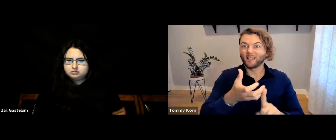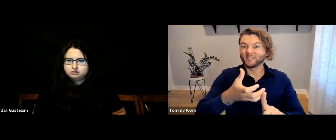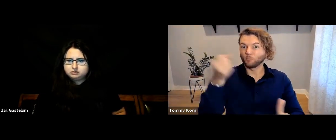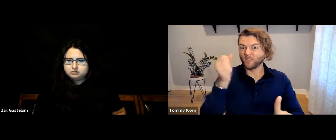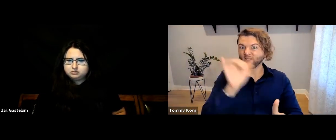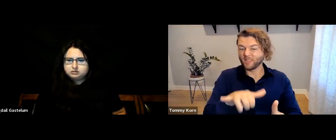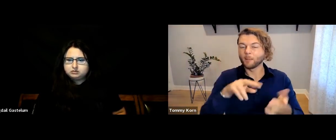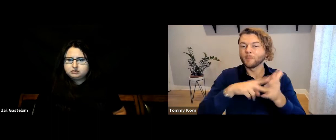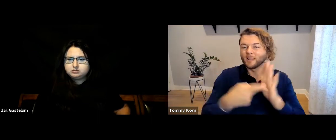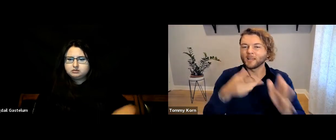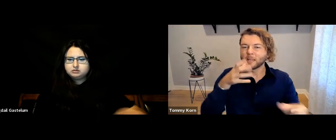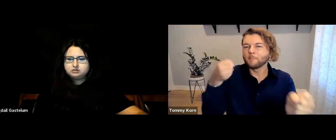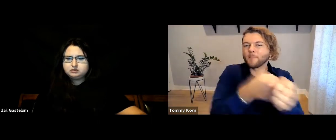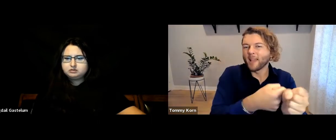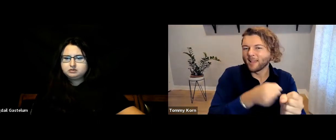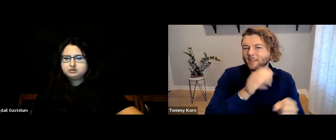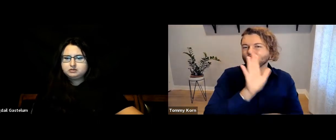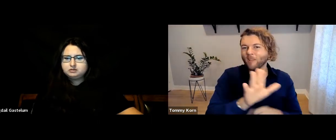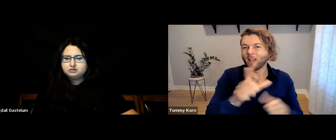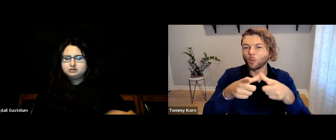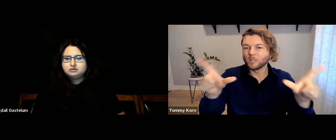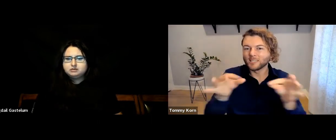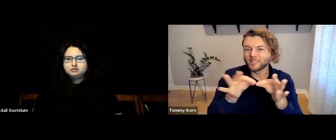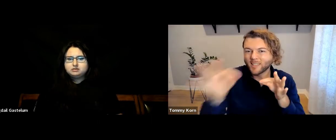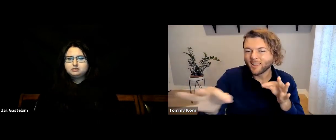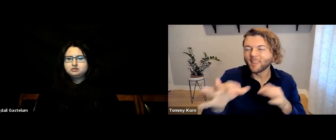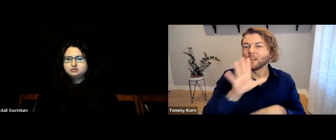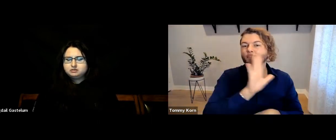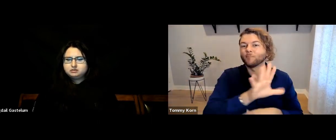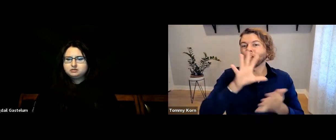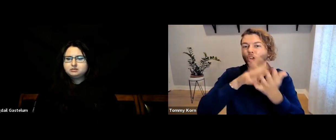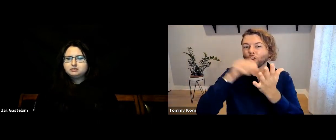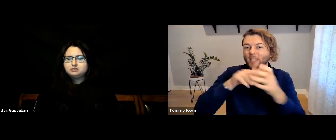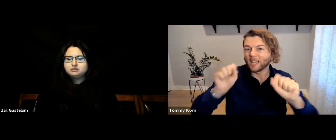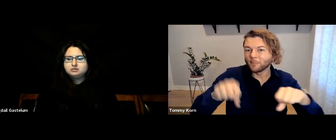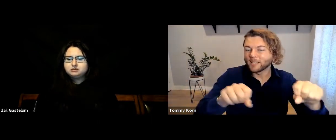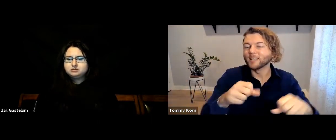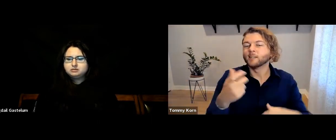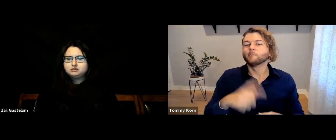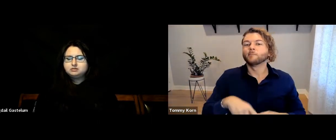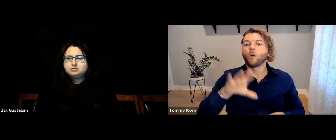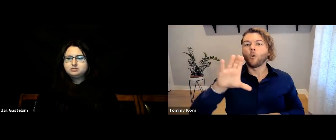This deprivation causes language delays, affects their ability to learn,